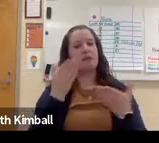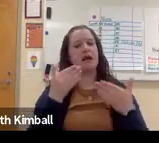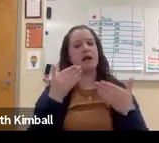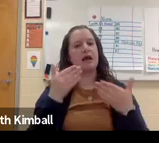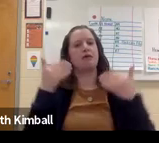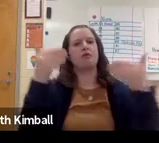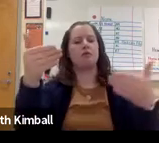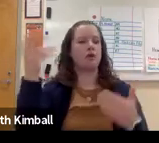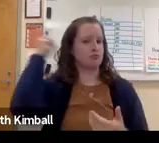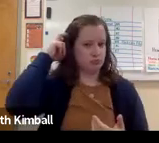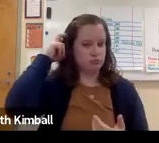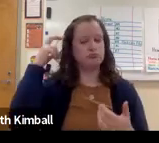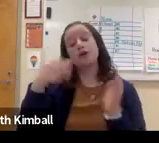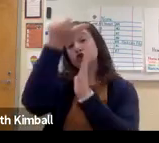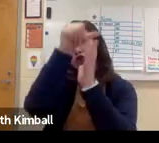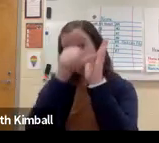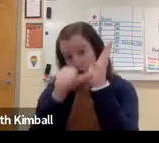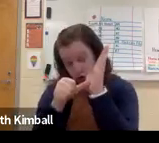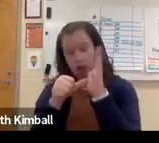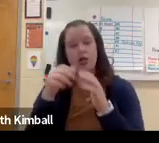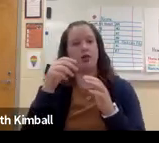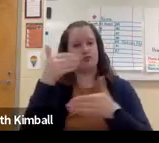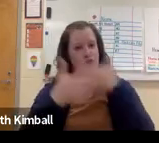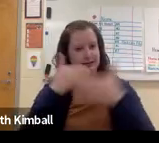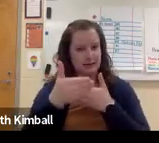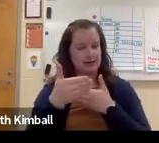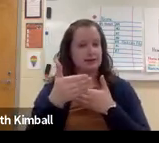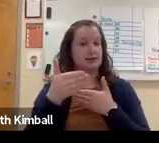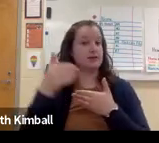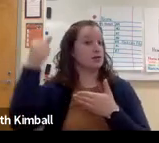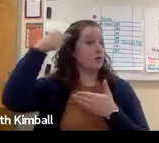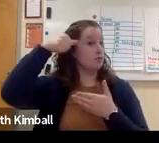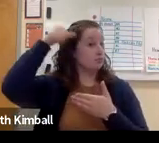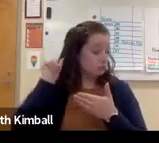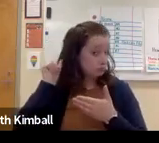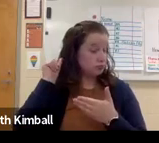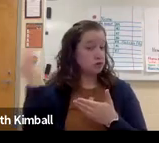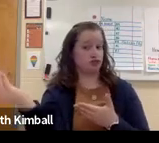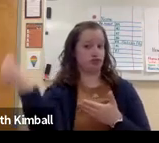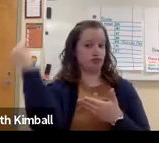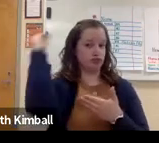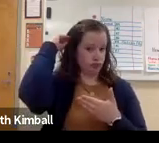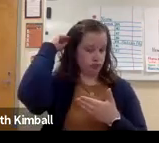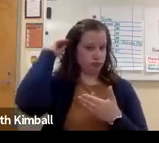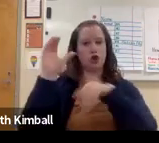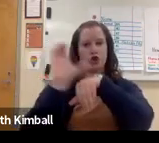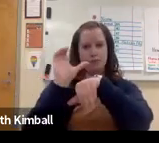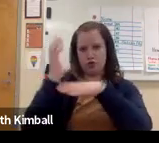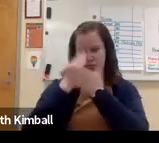For some Deaf individuals that are more profoundly deaf, they might take advantage of the cochlear implant process, which